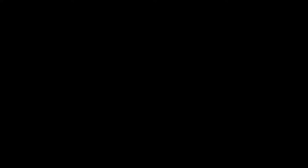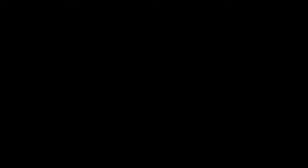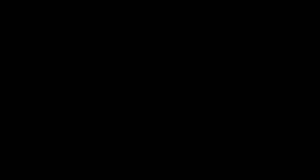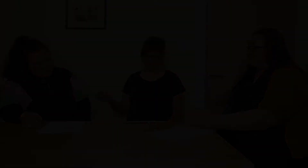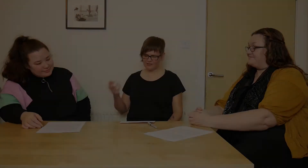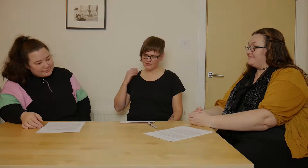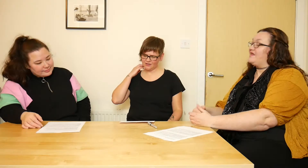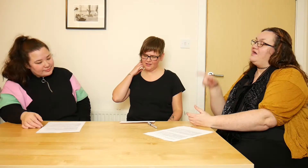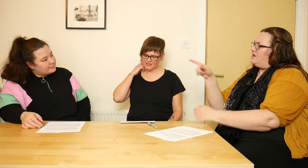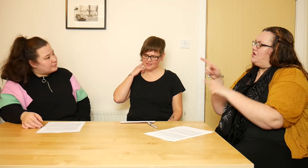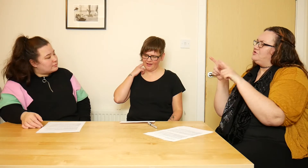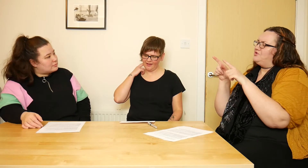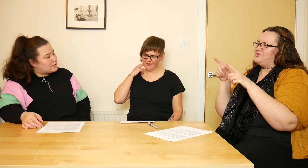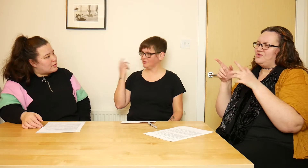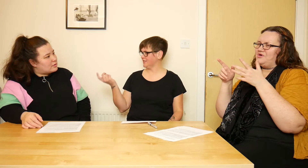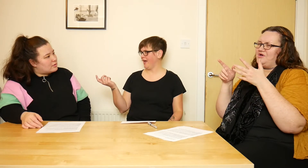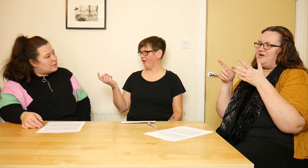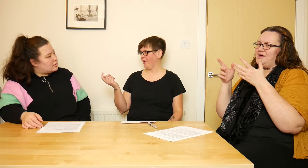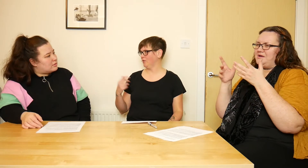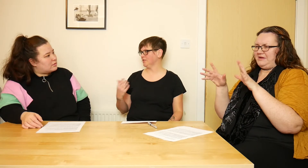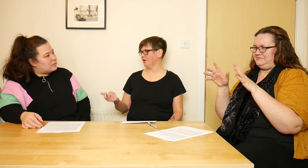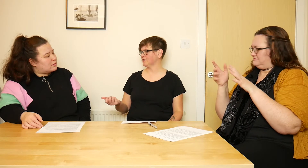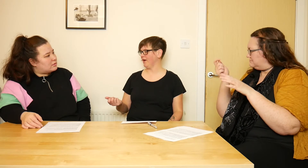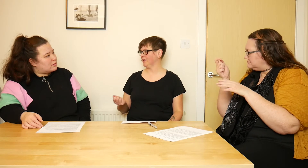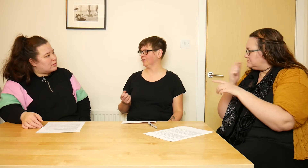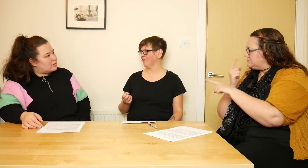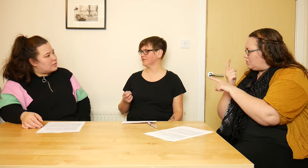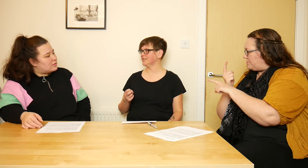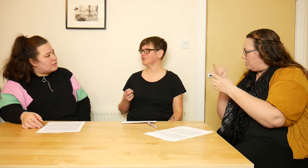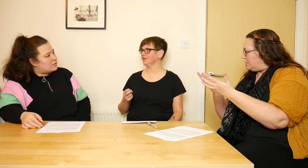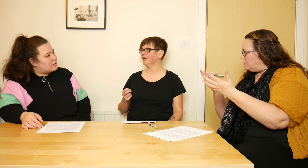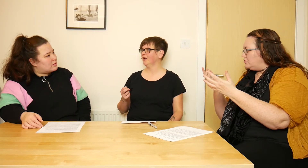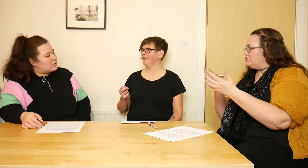You sort of touched on this just now, and we've talked about it in the conversation,